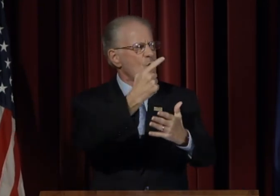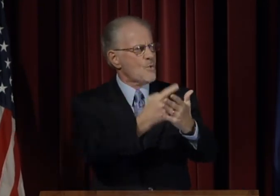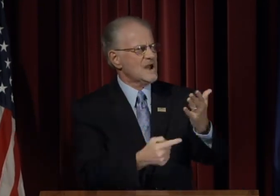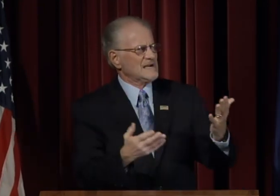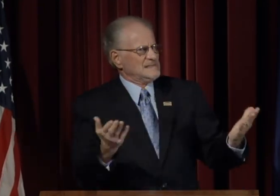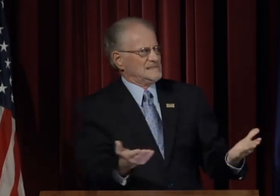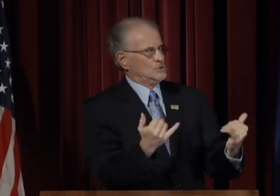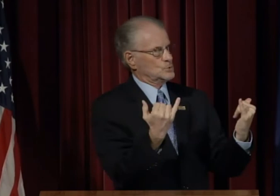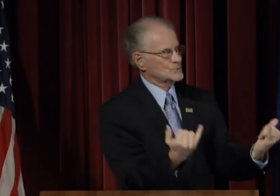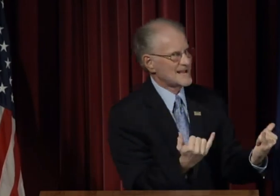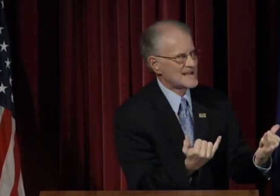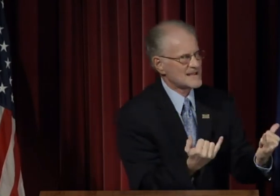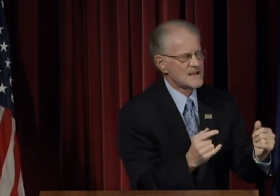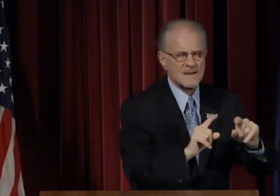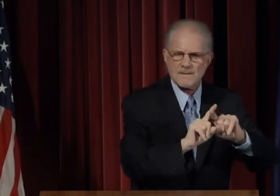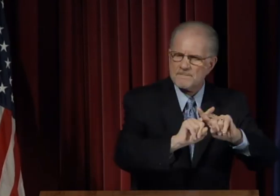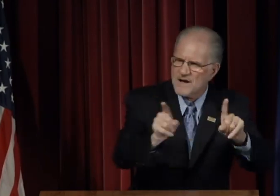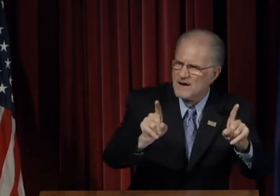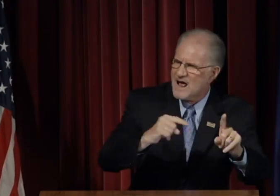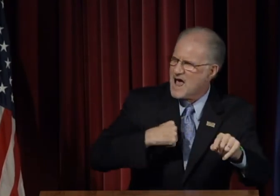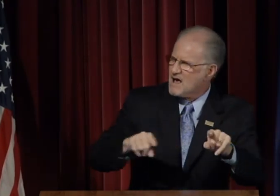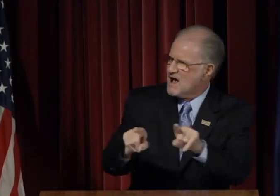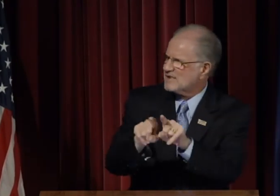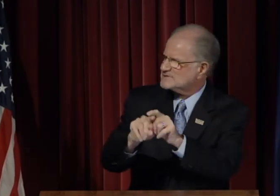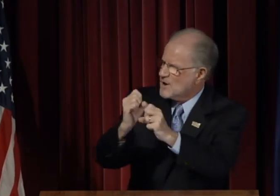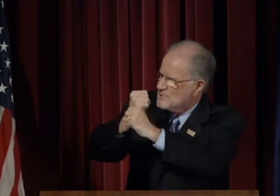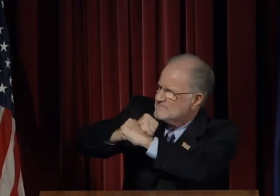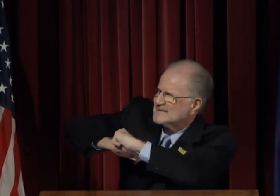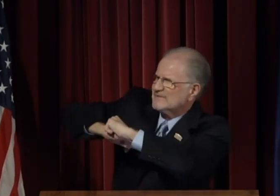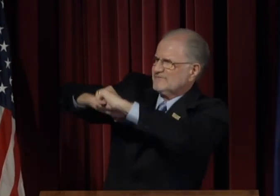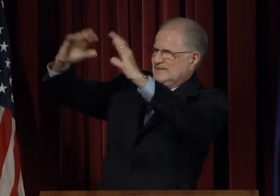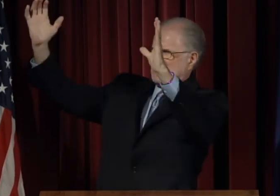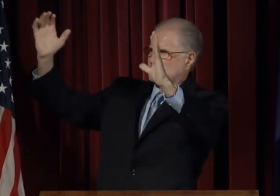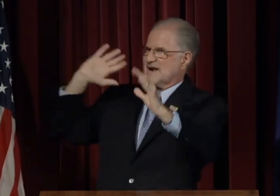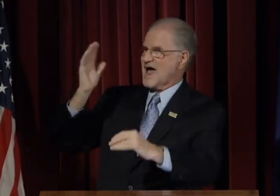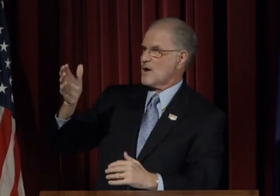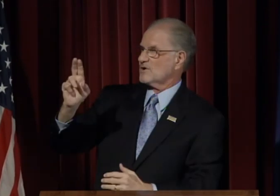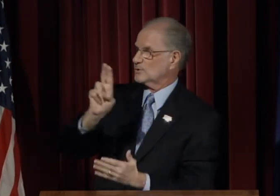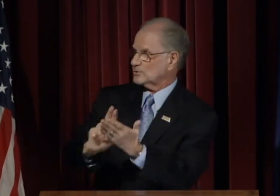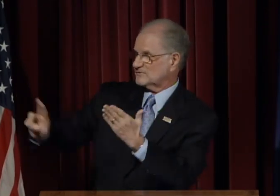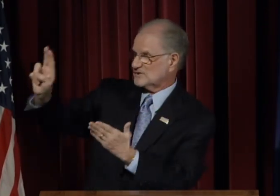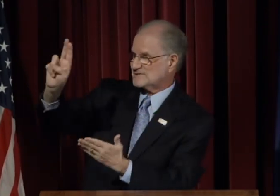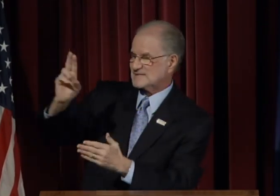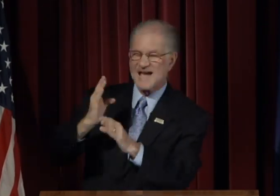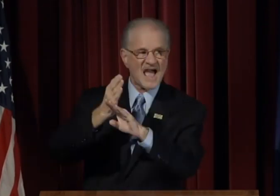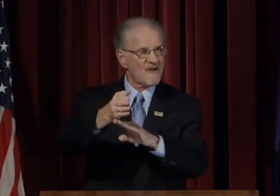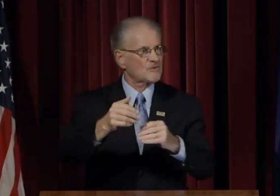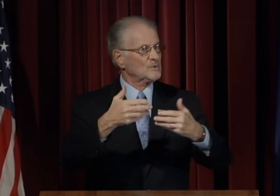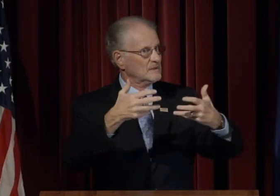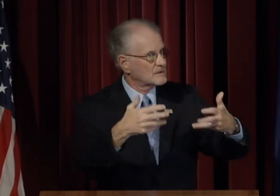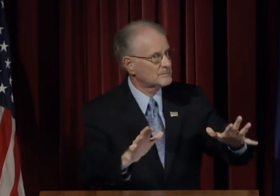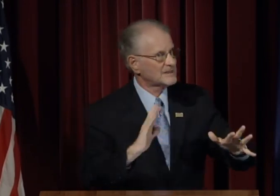Walking the campus I see what is here today, but I also envision our University after we complete